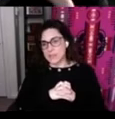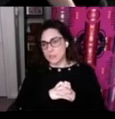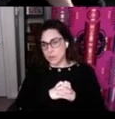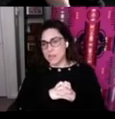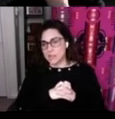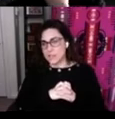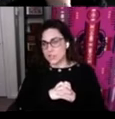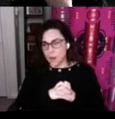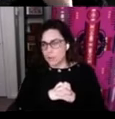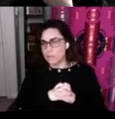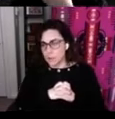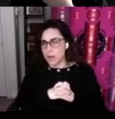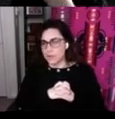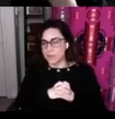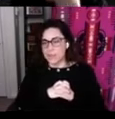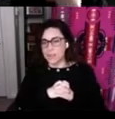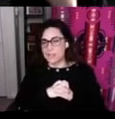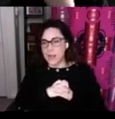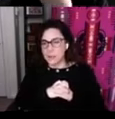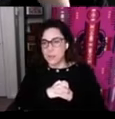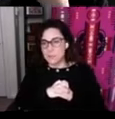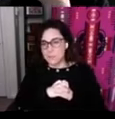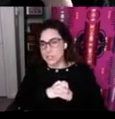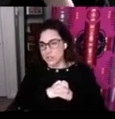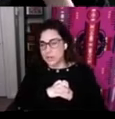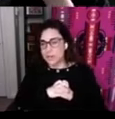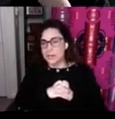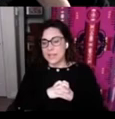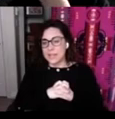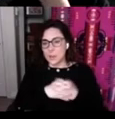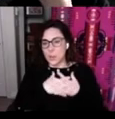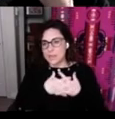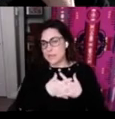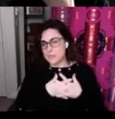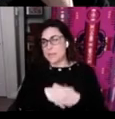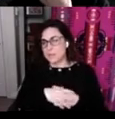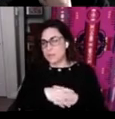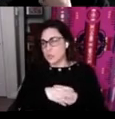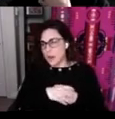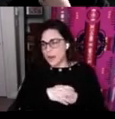great interest to all of our partners I think is how do we measure in a way that's meaningful to us